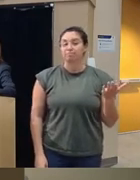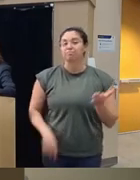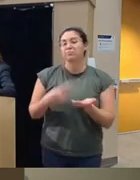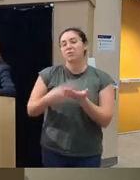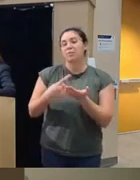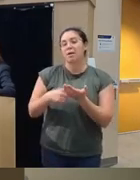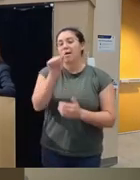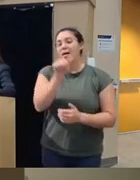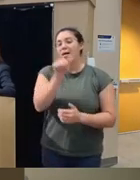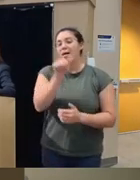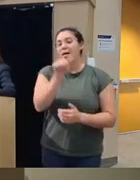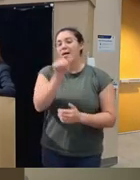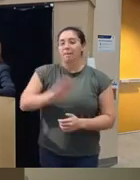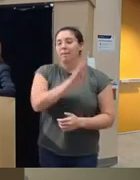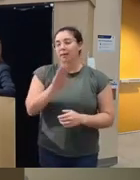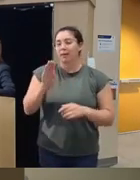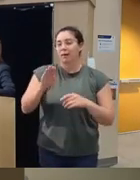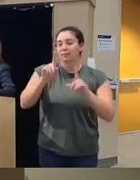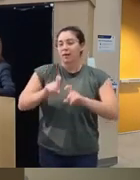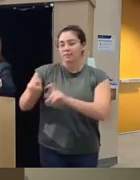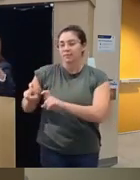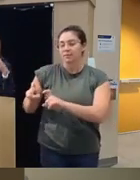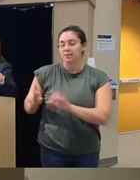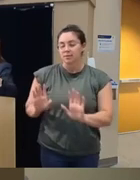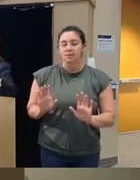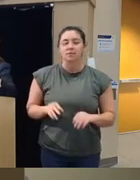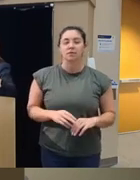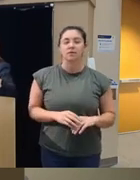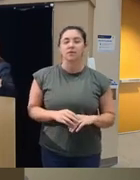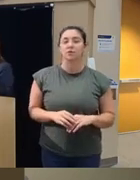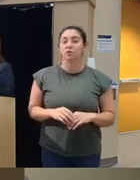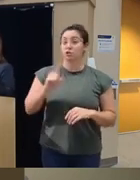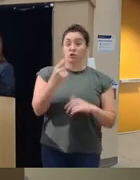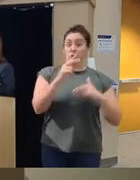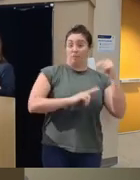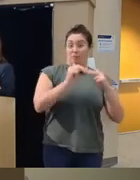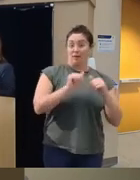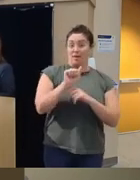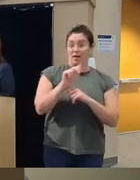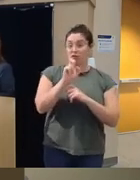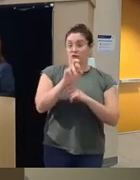beta testing inol this but we just to like build the Avatar but then once it was built we actually